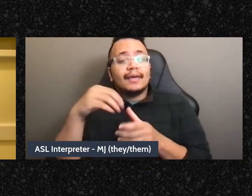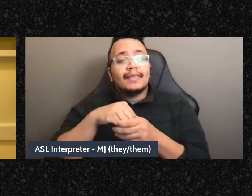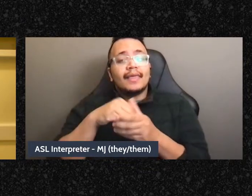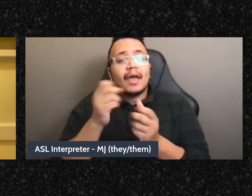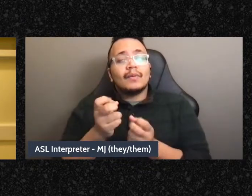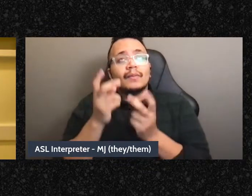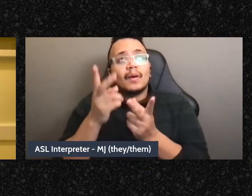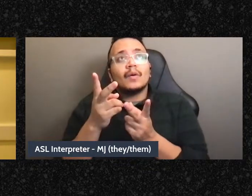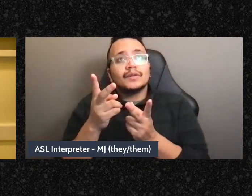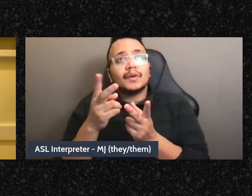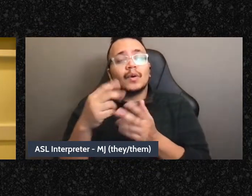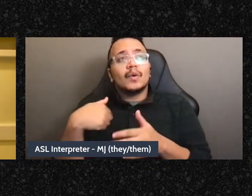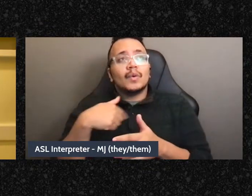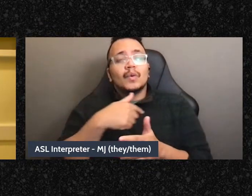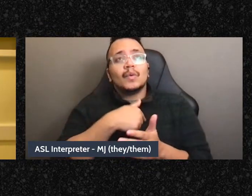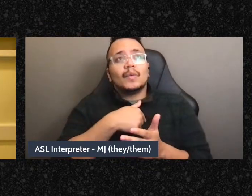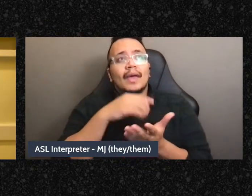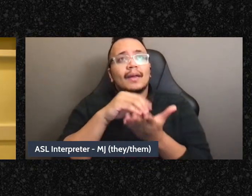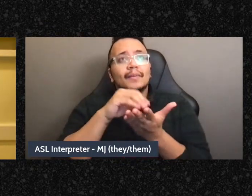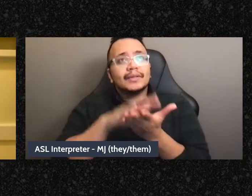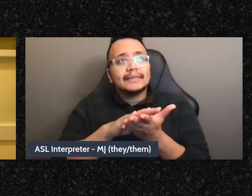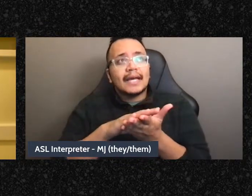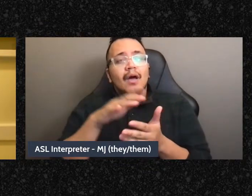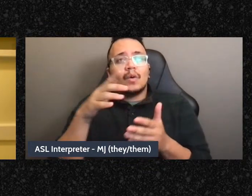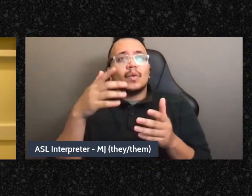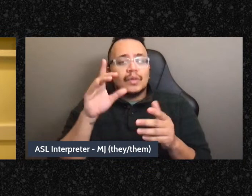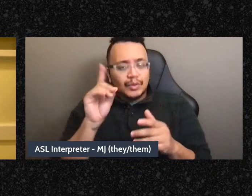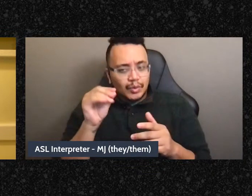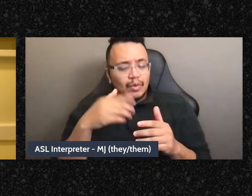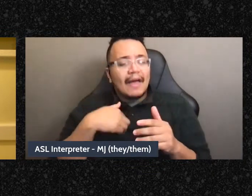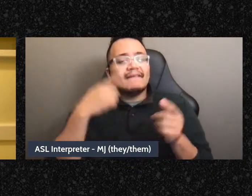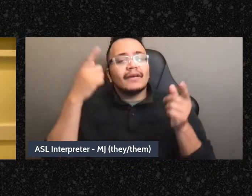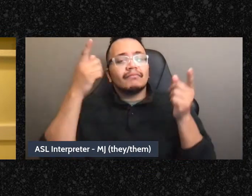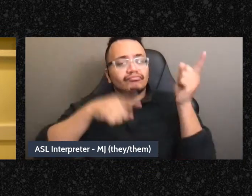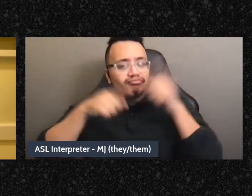we already mostly use casual consensus, where we just kind of like talk about a thing and everybody